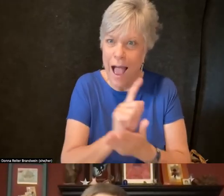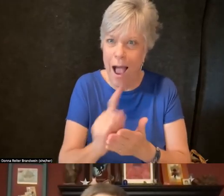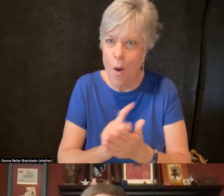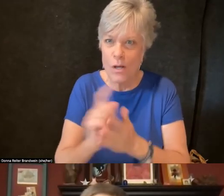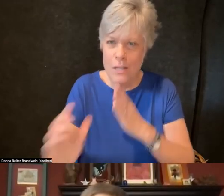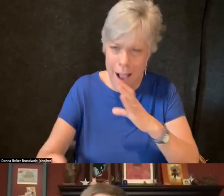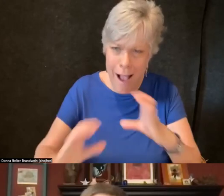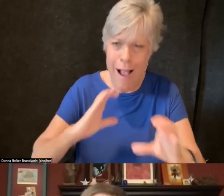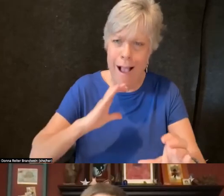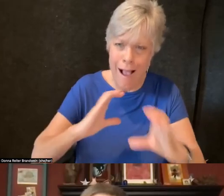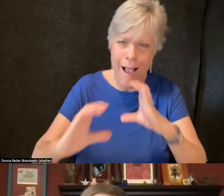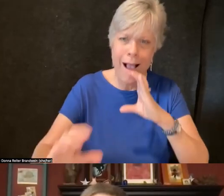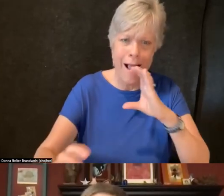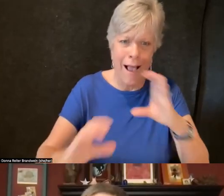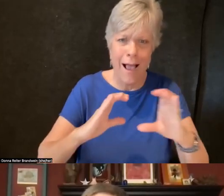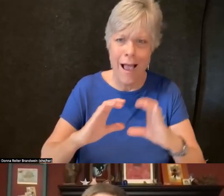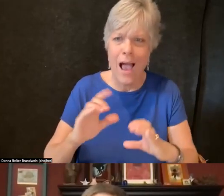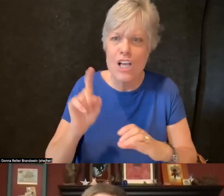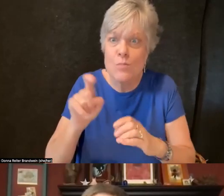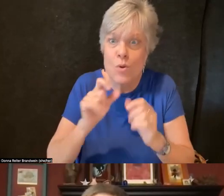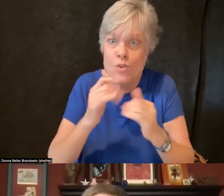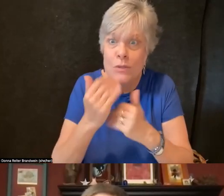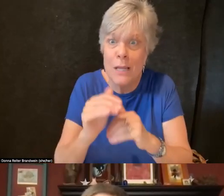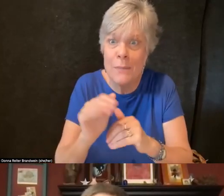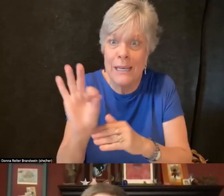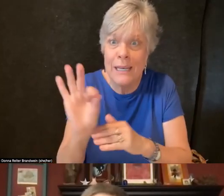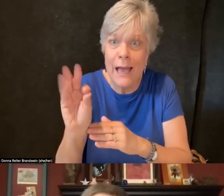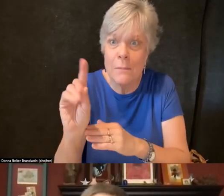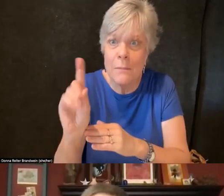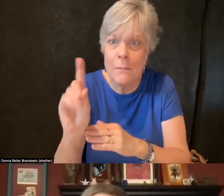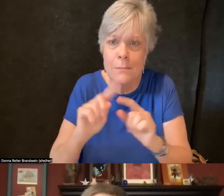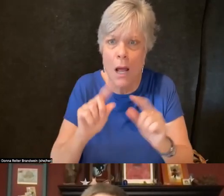which was only supposed to be 90 minutes, on really talking about,